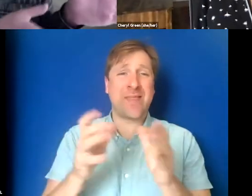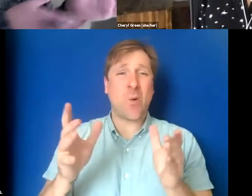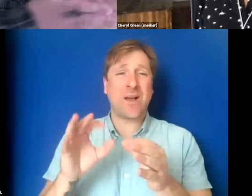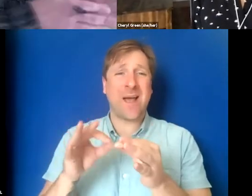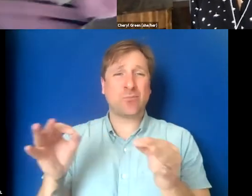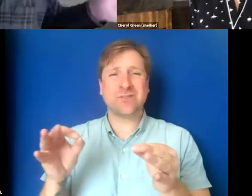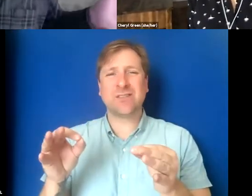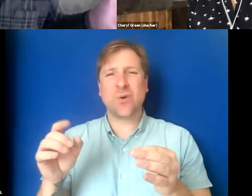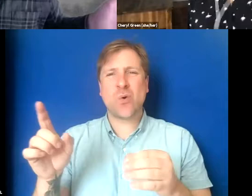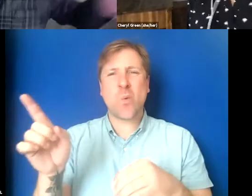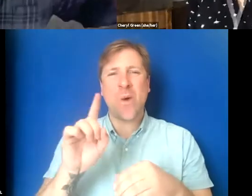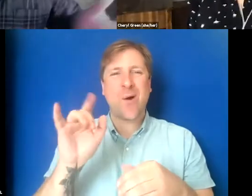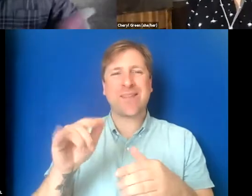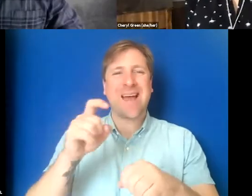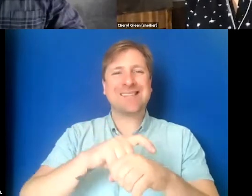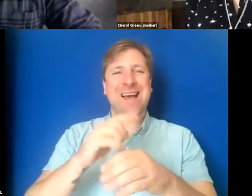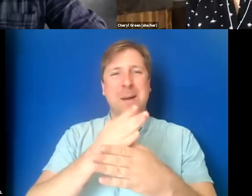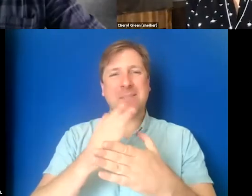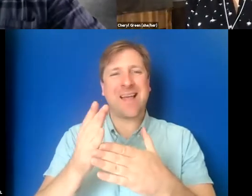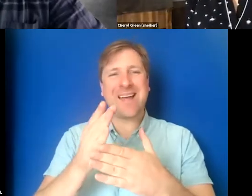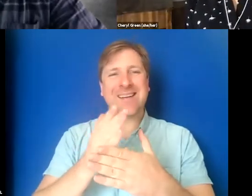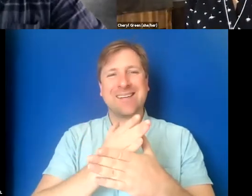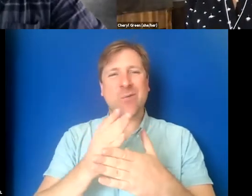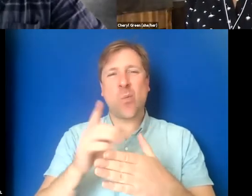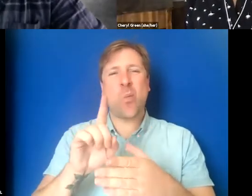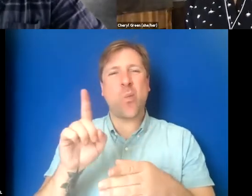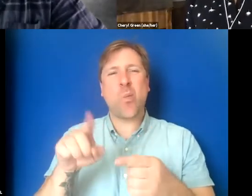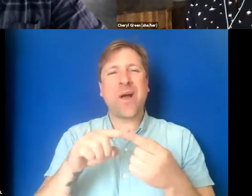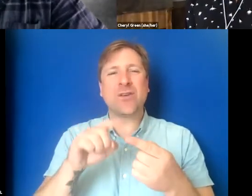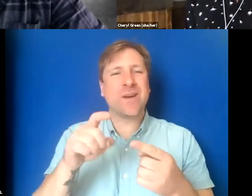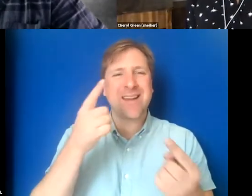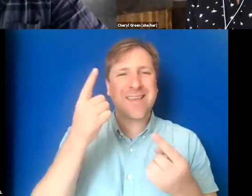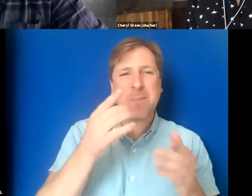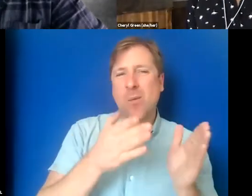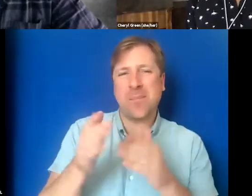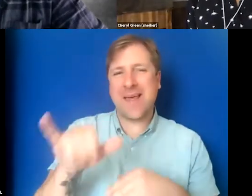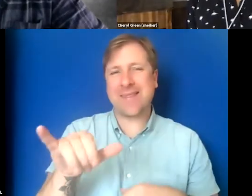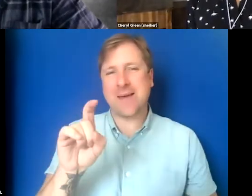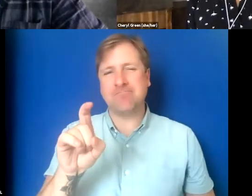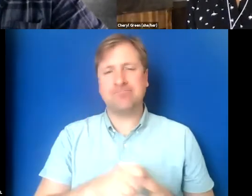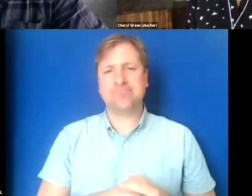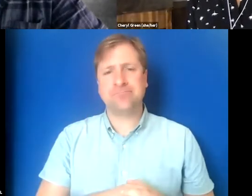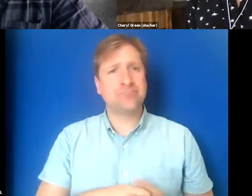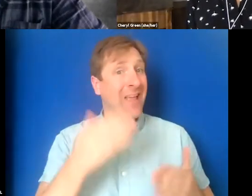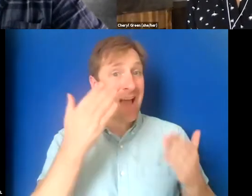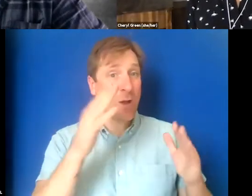Where in time does that need to be thought about and planned for? I don't know the answer to that.